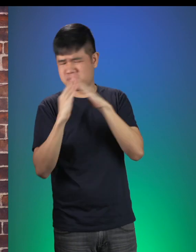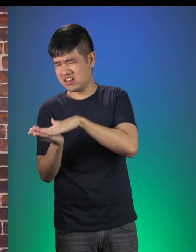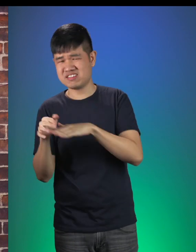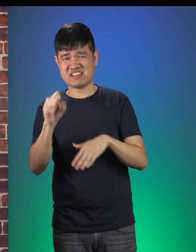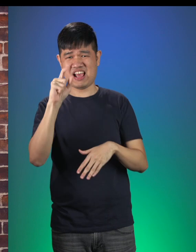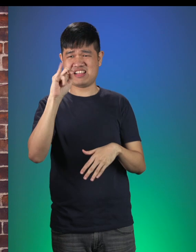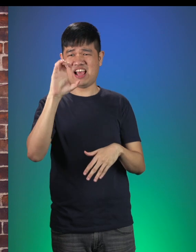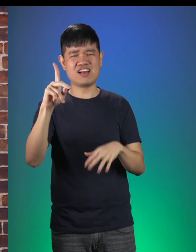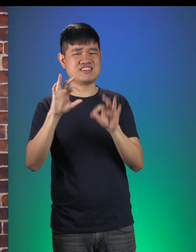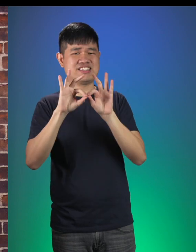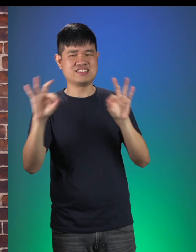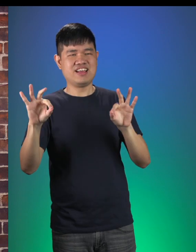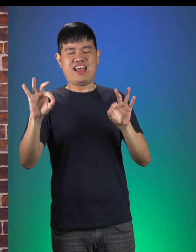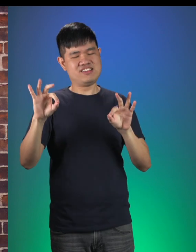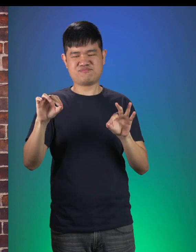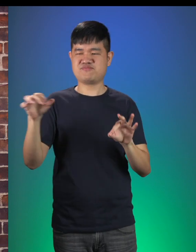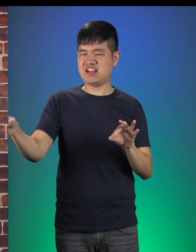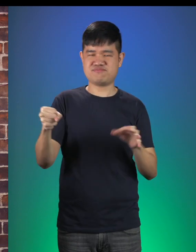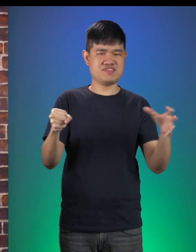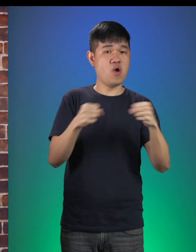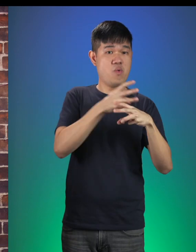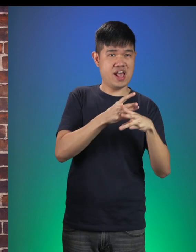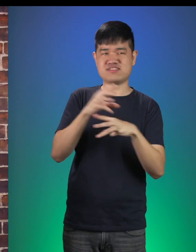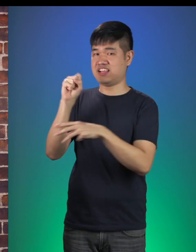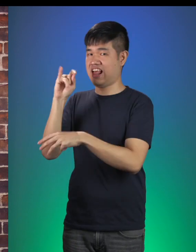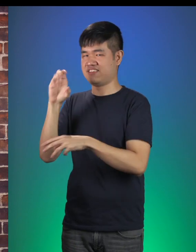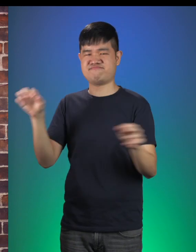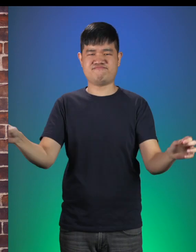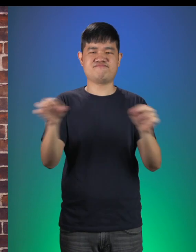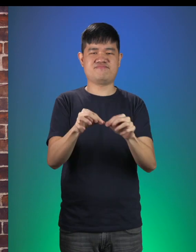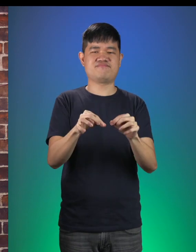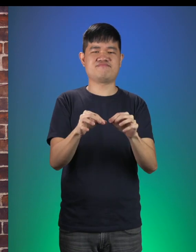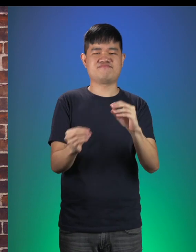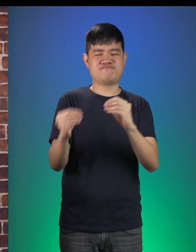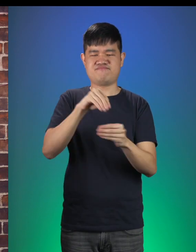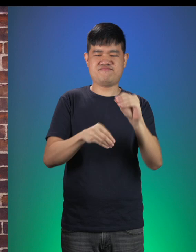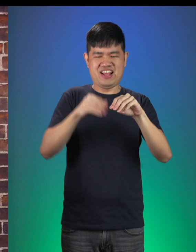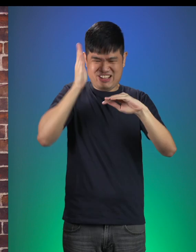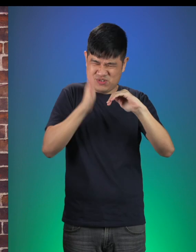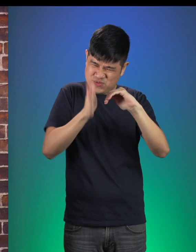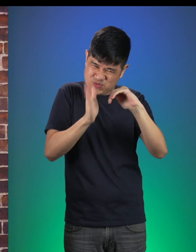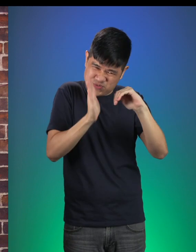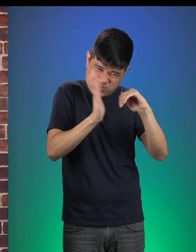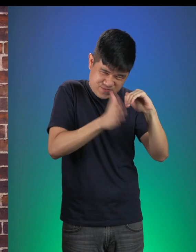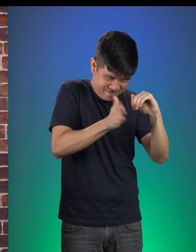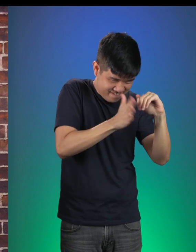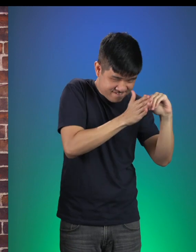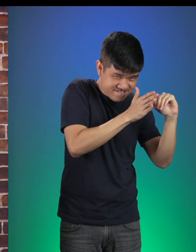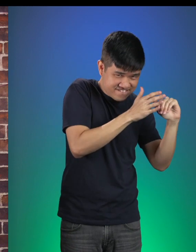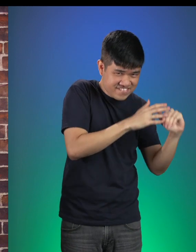So I decided to take those pieces of wood and sticks, I chopped them up into very fine pieces,